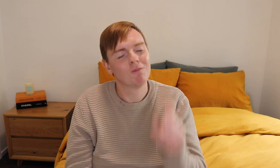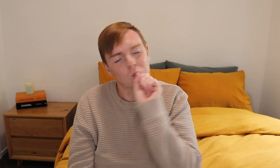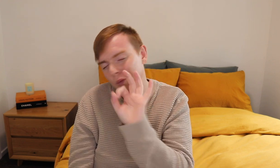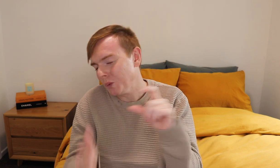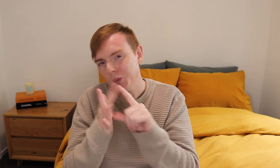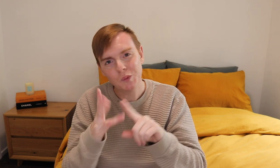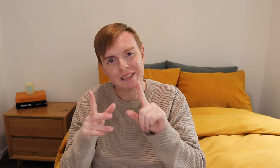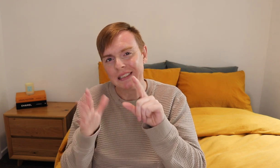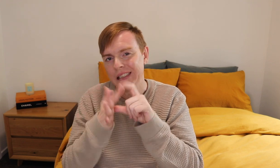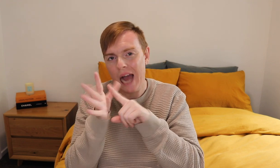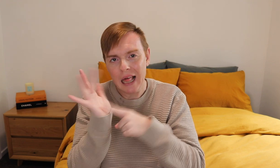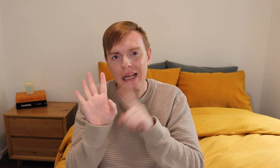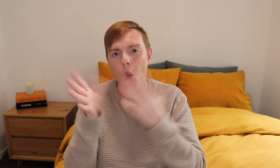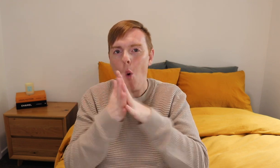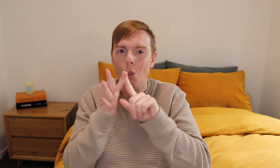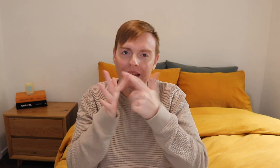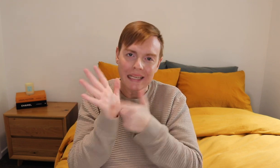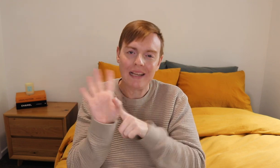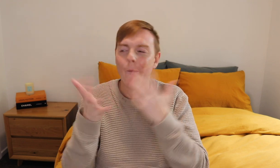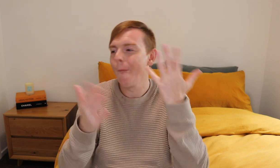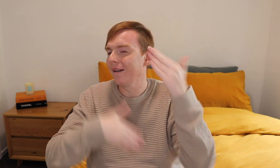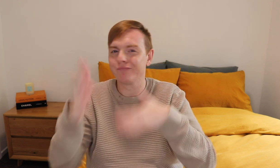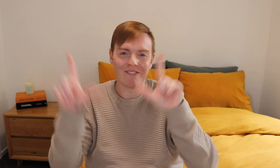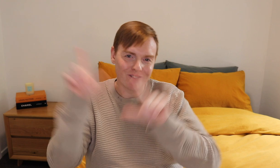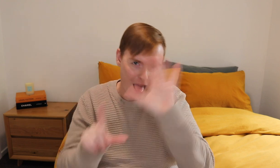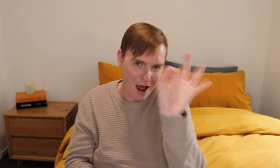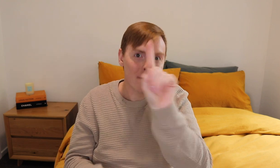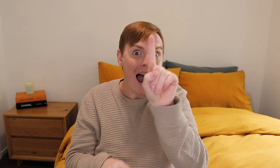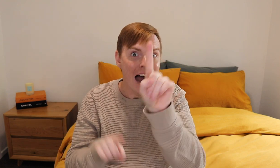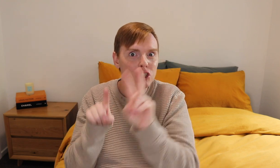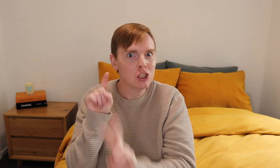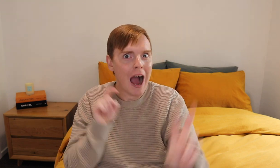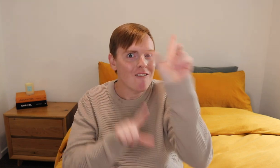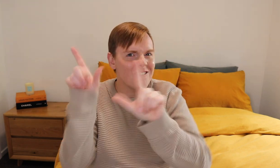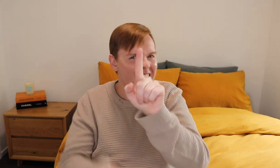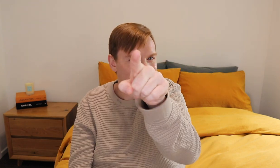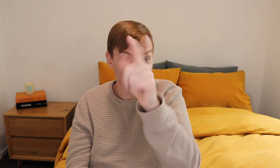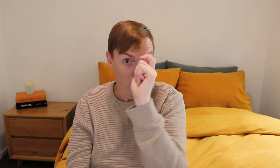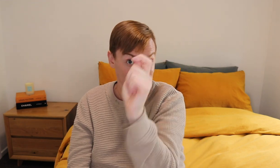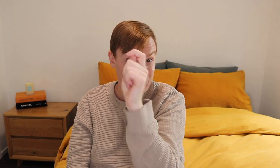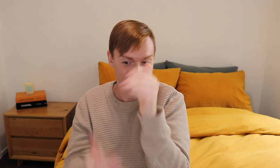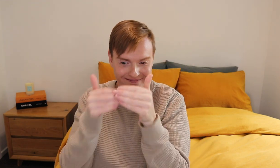So, I will not be doing weekly or daily vlogs but for travel vlog, soon in few weeks